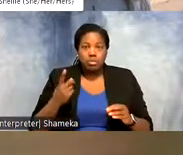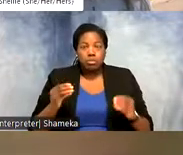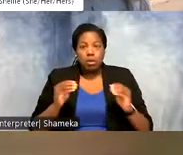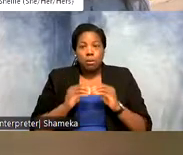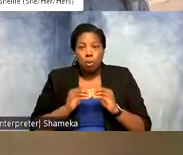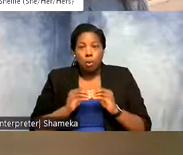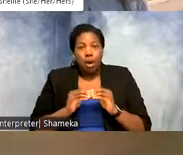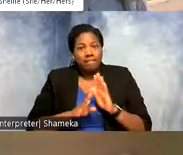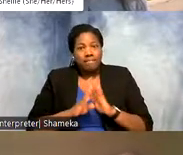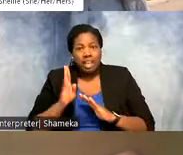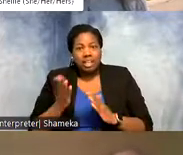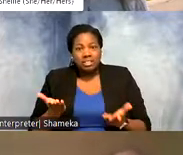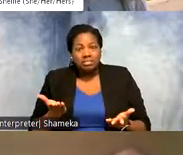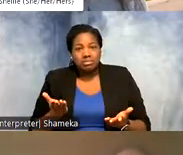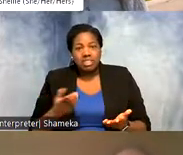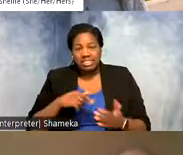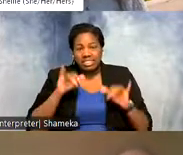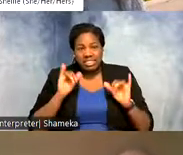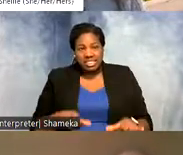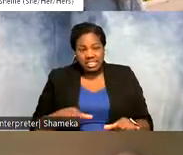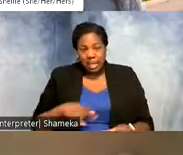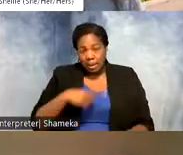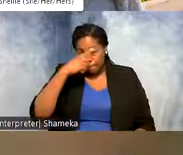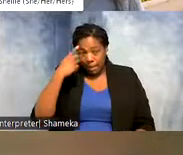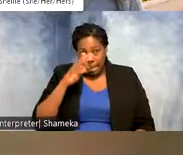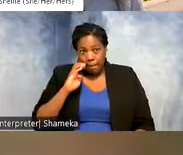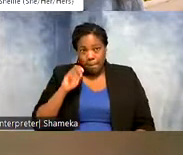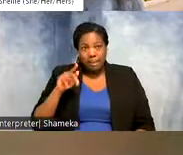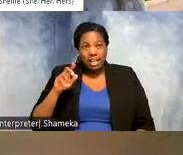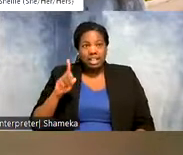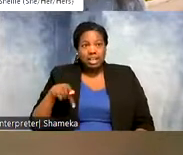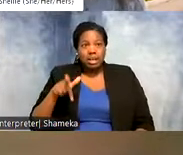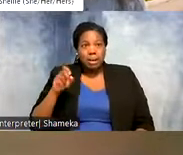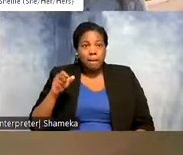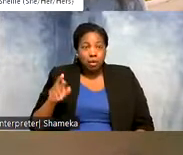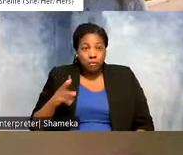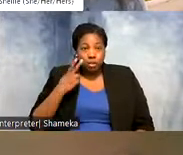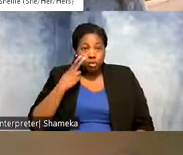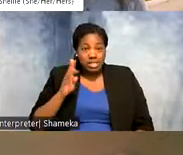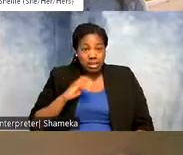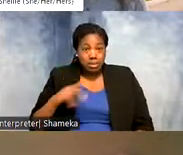So this is that same black-bellied plover, and you see the map, and what I've done here is applied